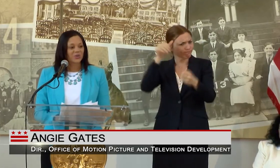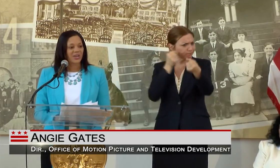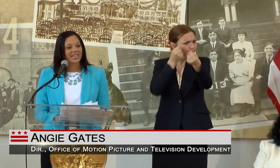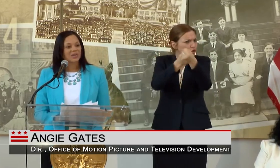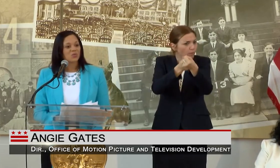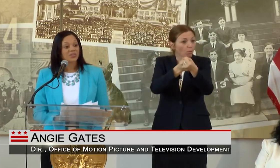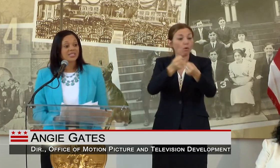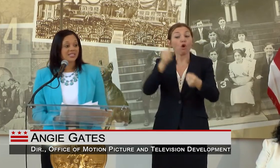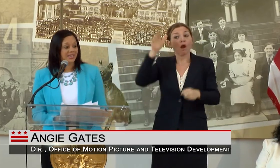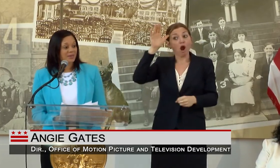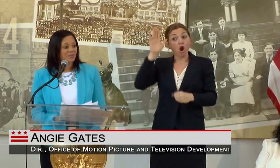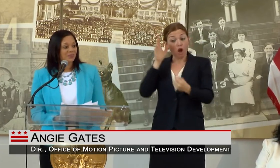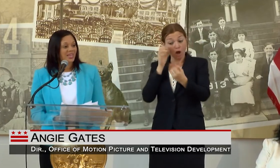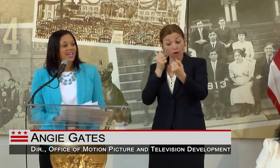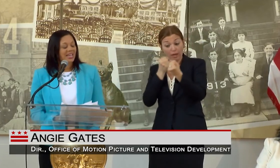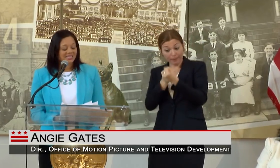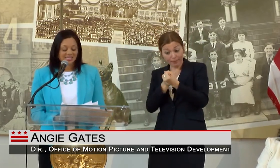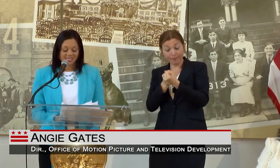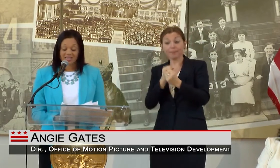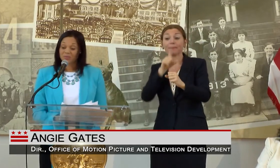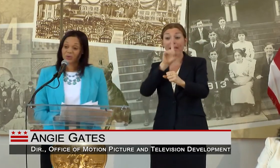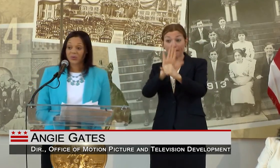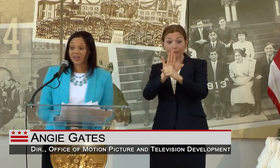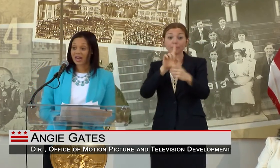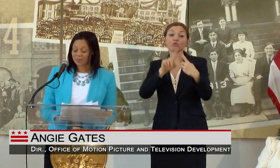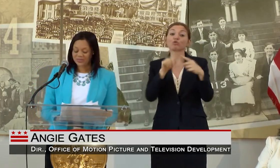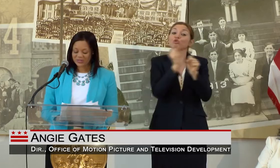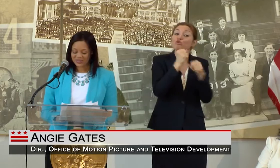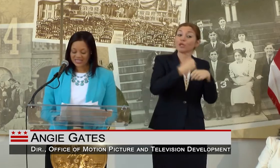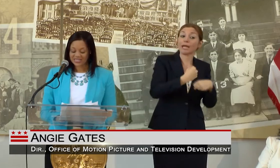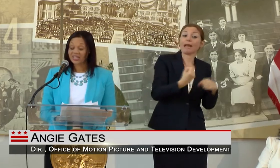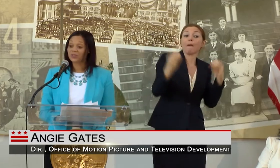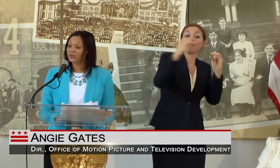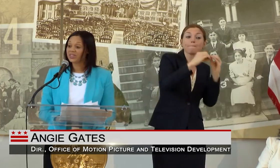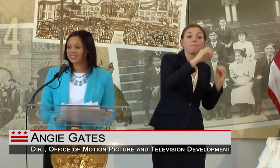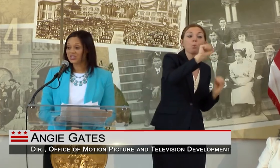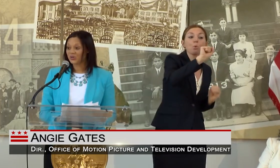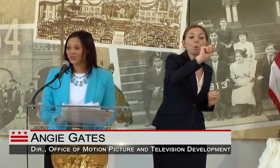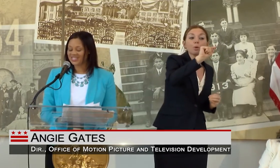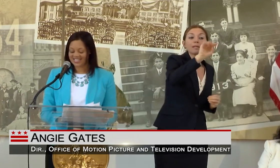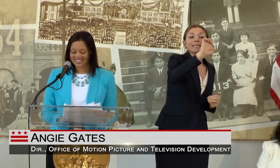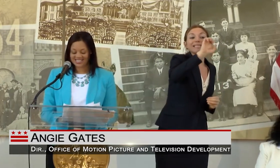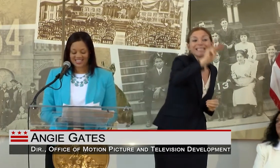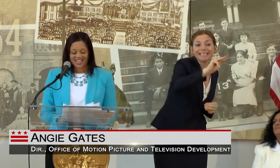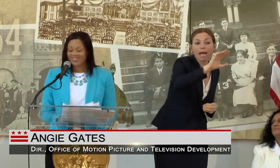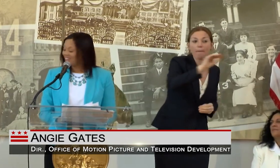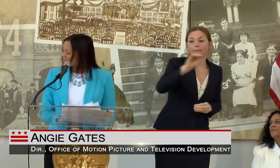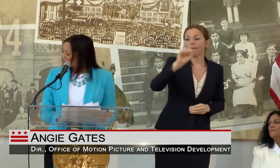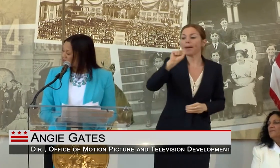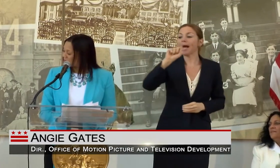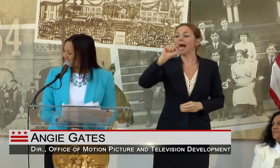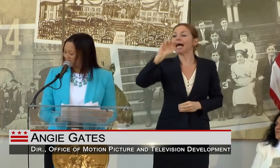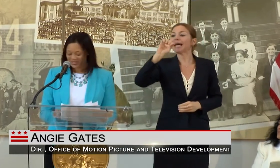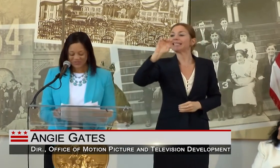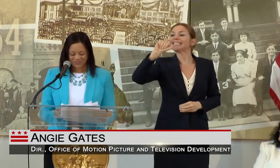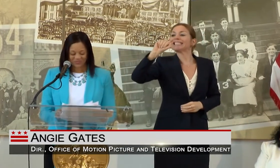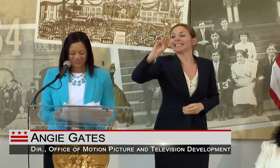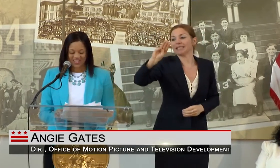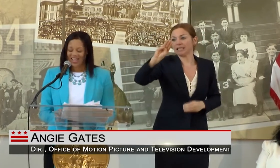CREATING MORE STEM CAREER OPPORTUNITIES FOR THE DISTRICT RESIDENTS. THANK YOU, MAYOR BOWSER.